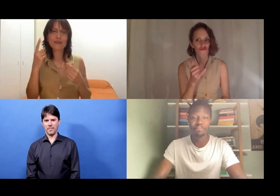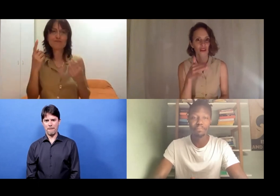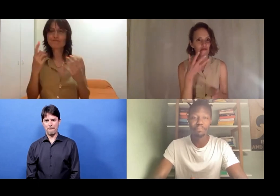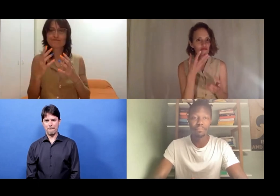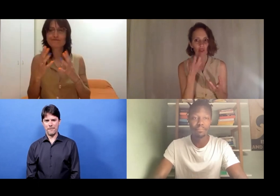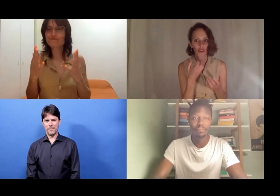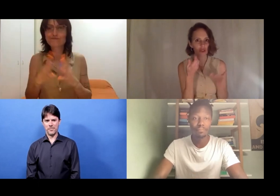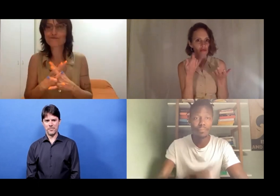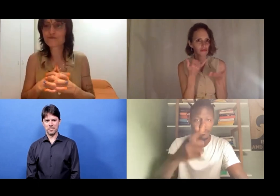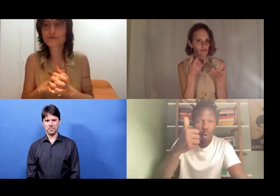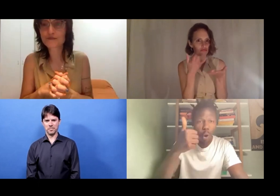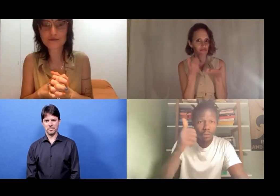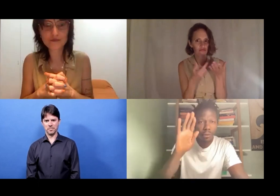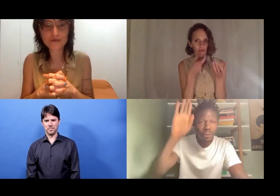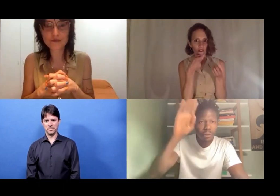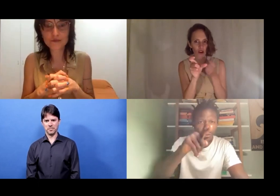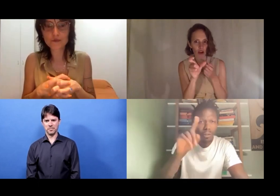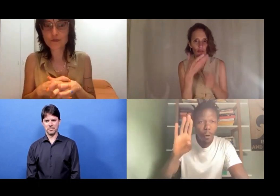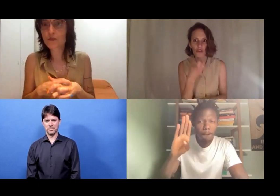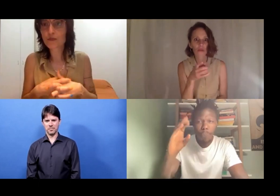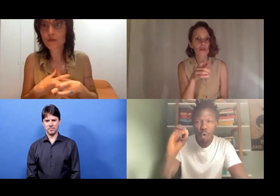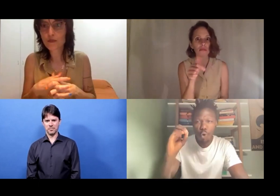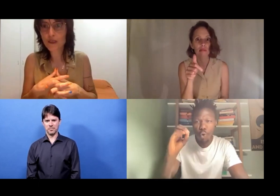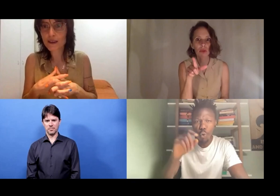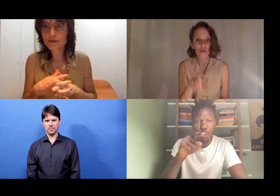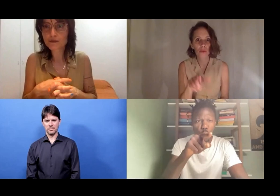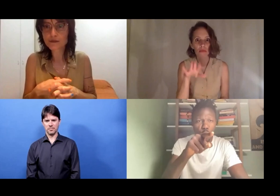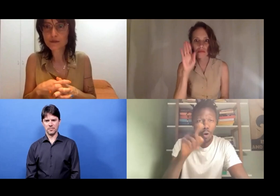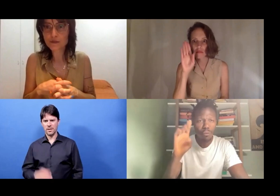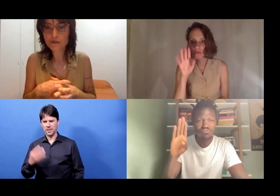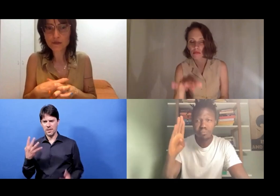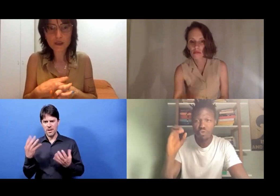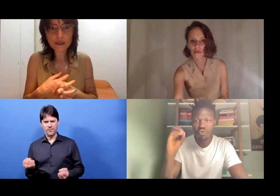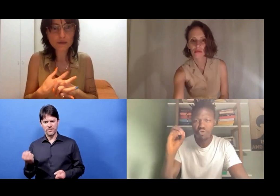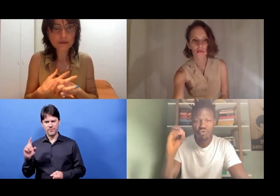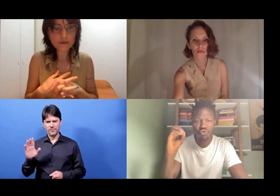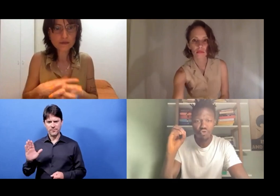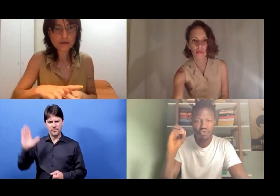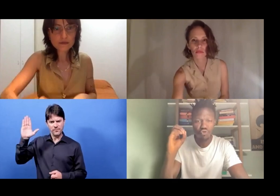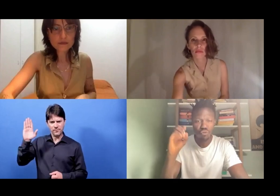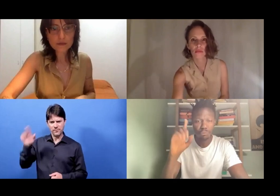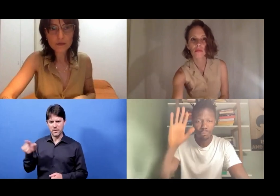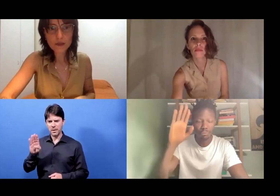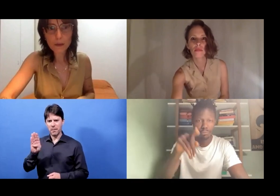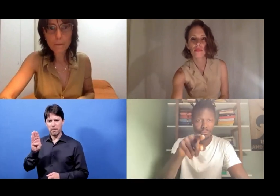Kassandra Wedel: This was the last question or the last comment. Or is there any other comment or question?